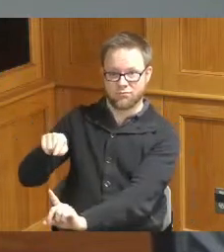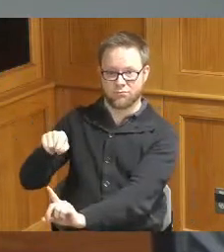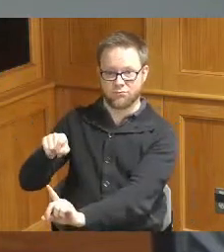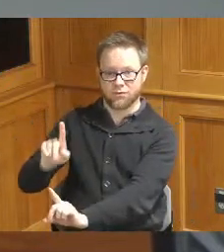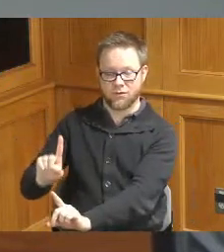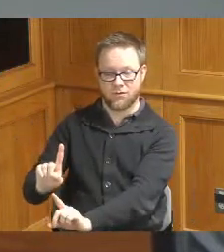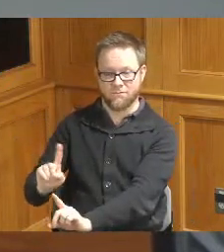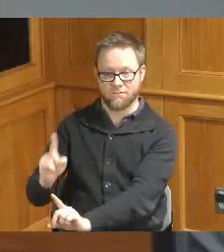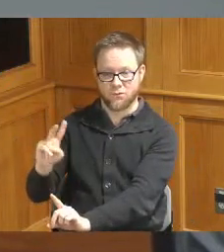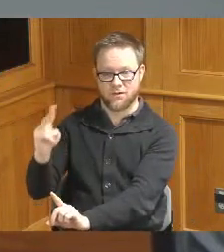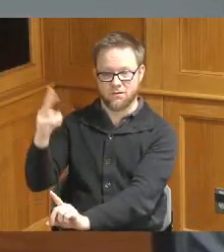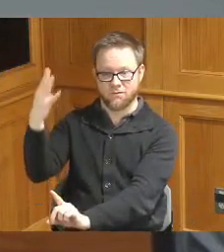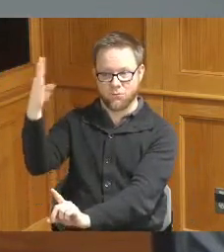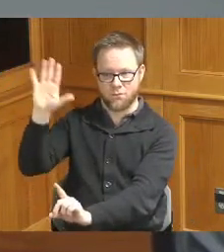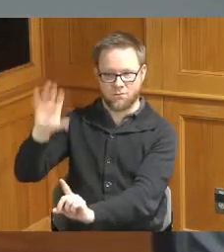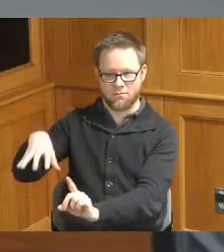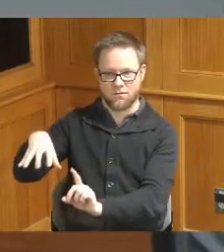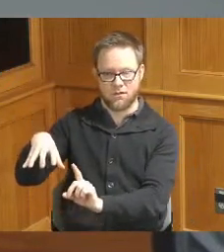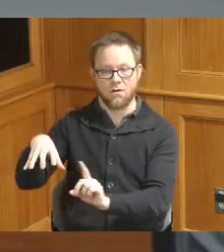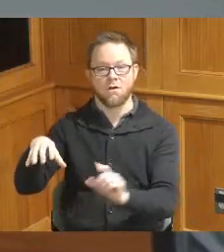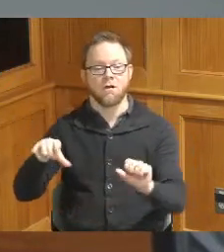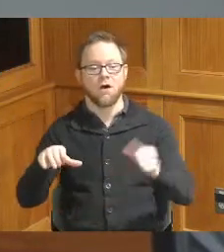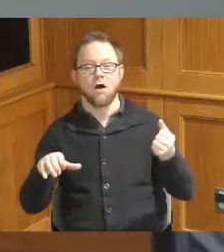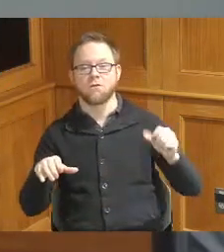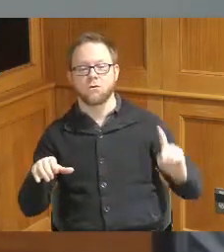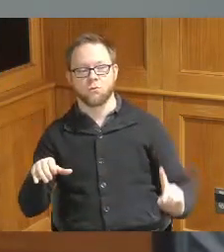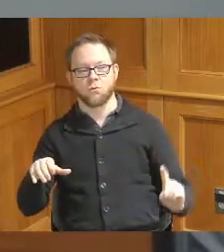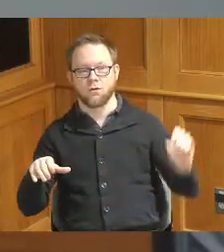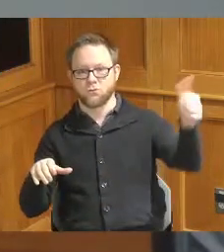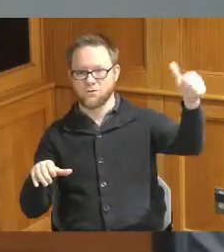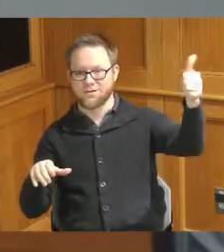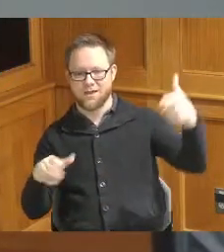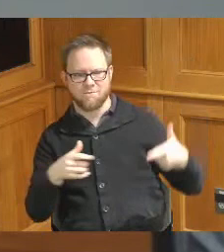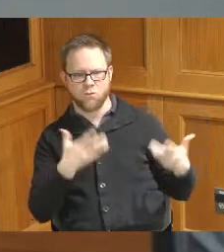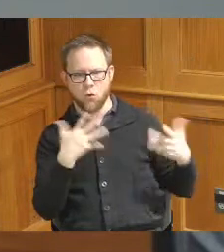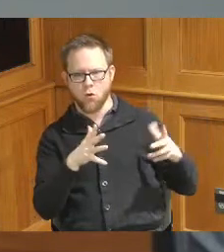that go one through four the ones that go one through ten we've actually already awarded so